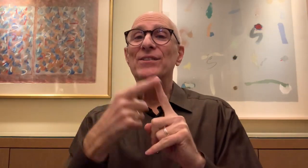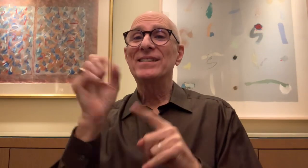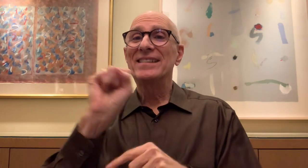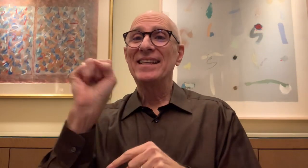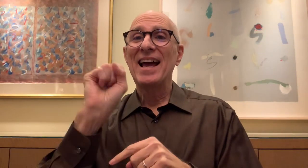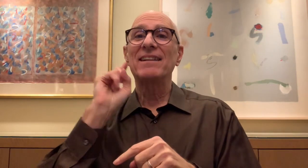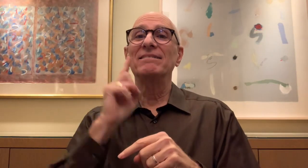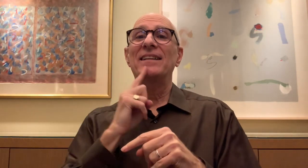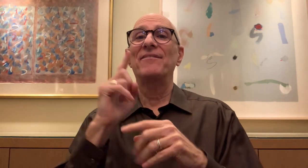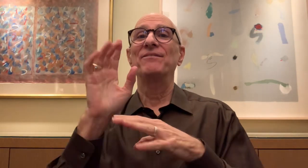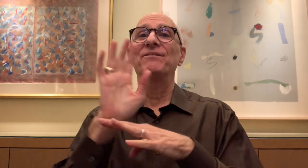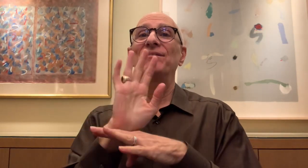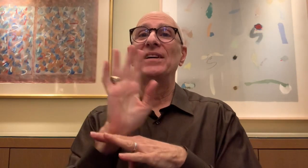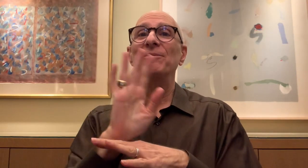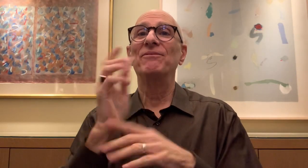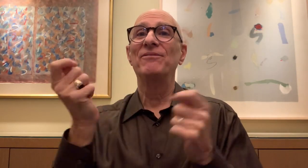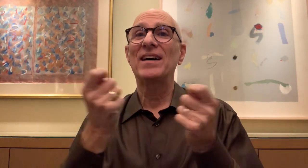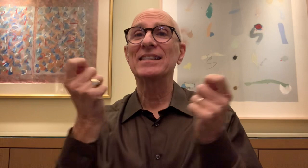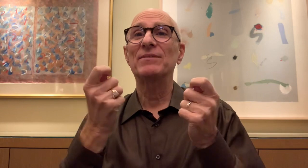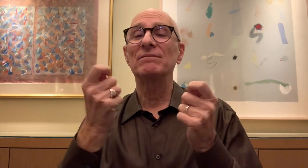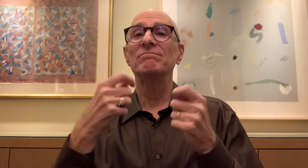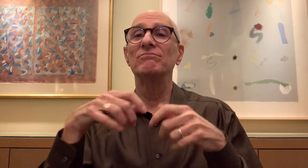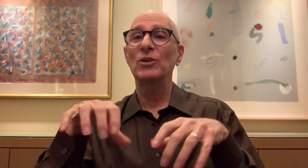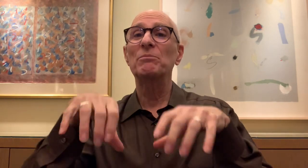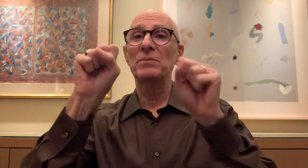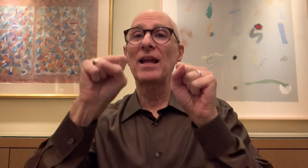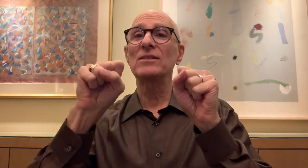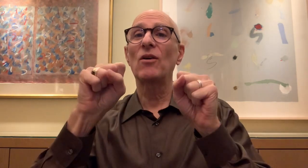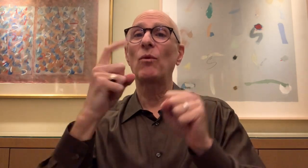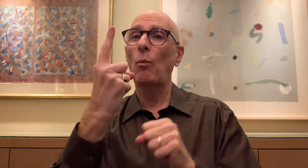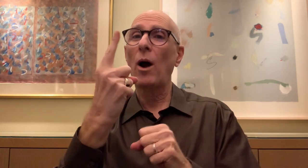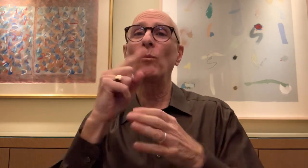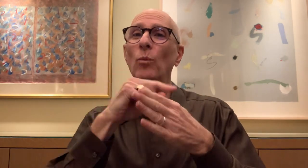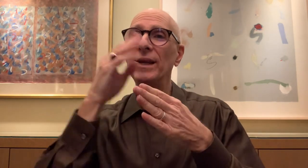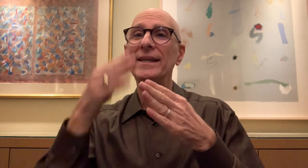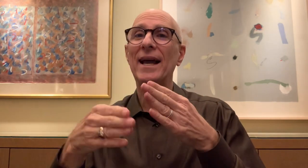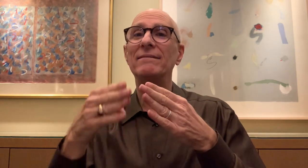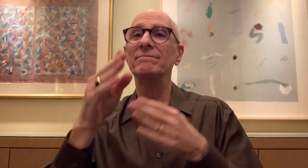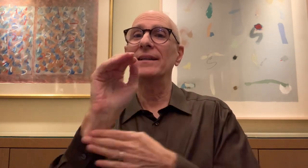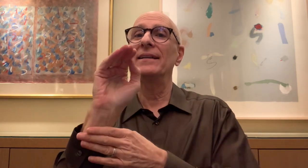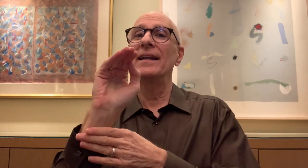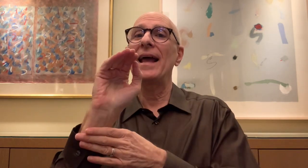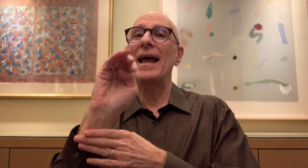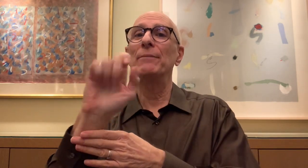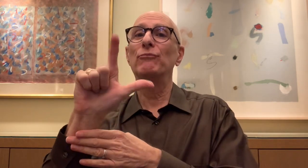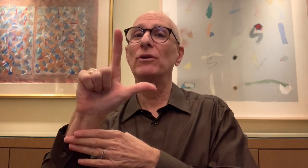The first film festival took the place in April 2012